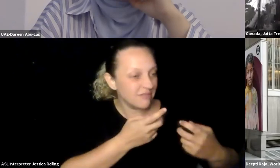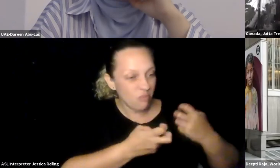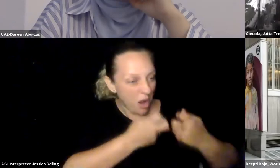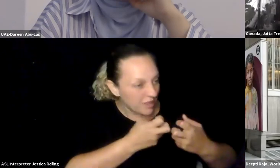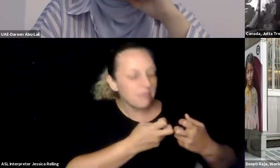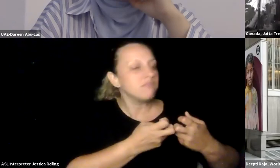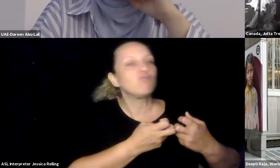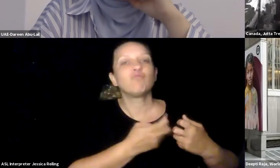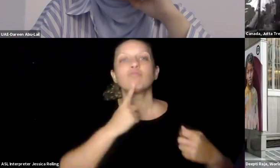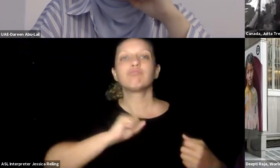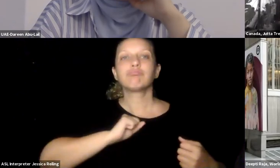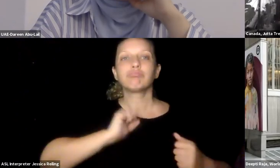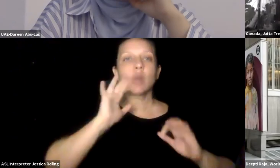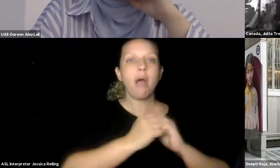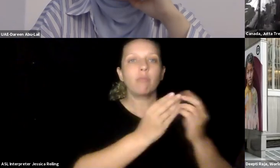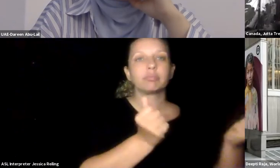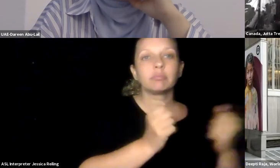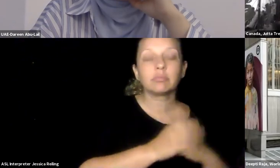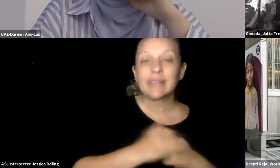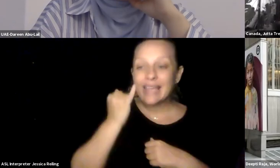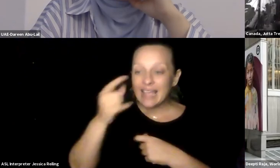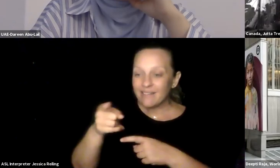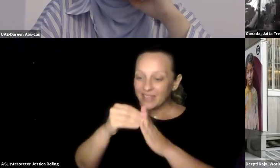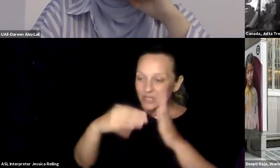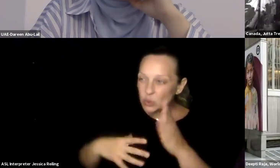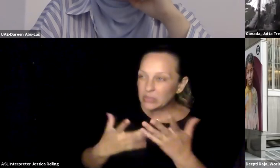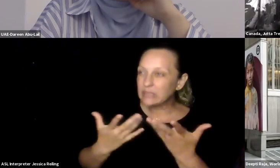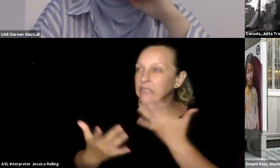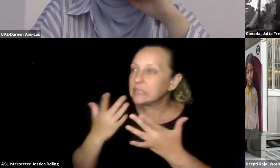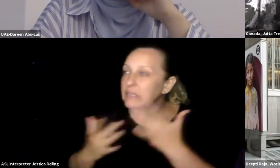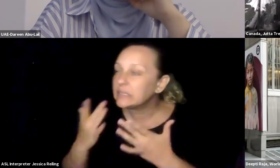to ensure these systems can work in difficult settings, that they can